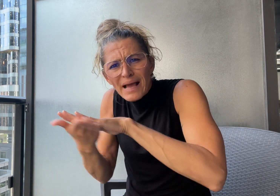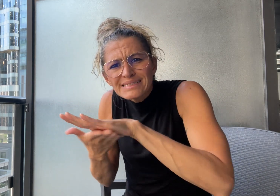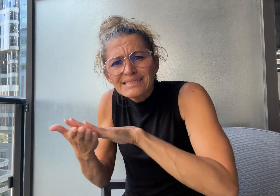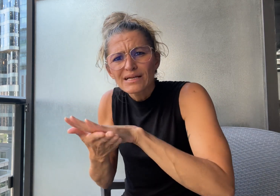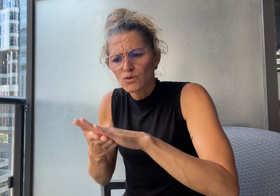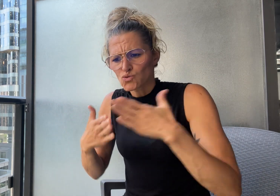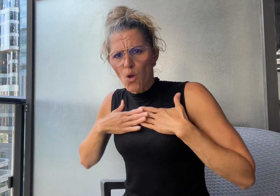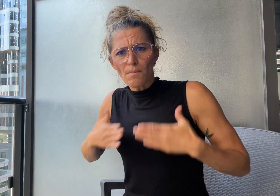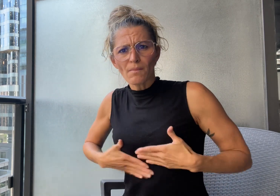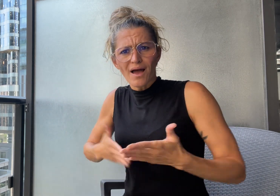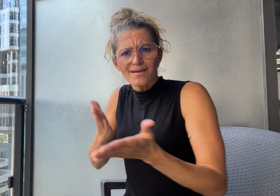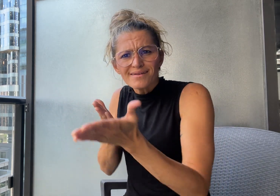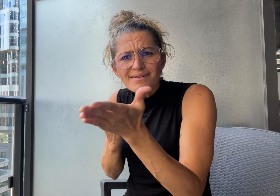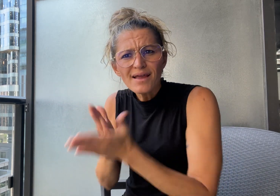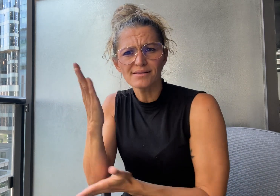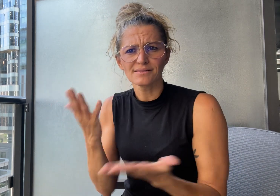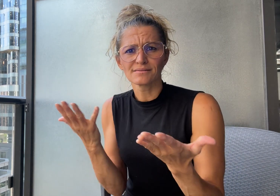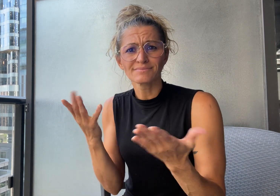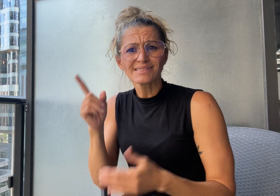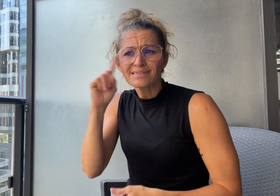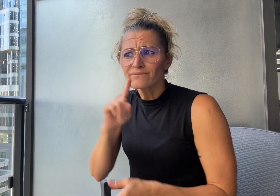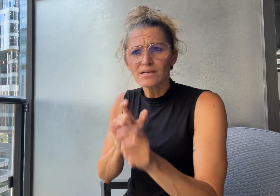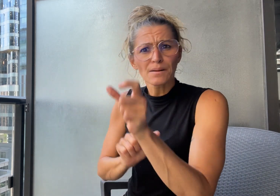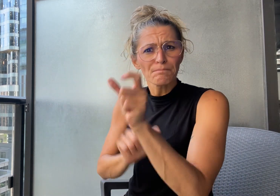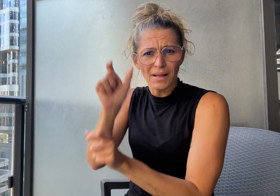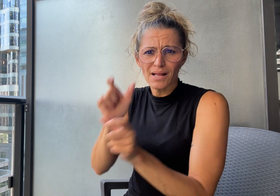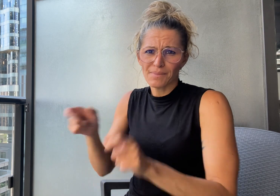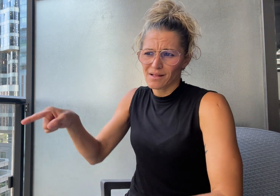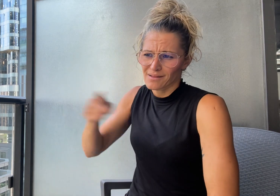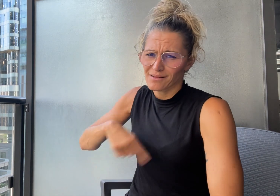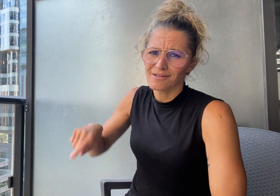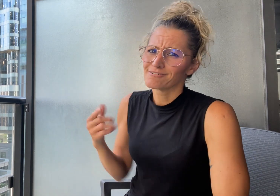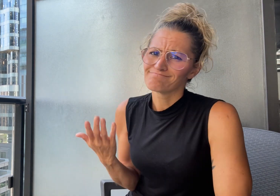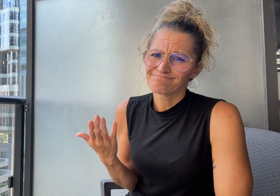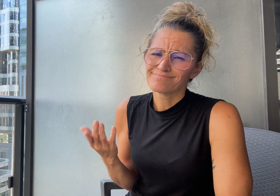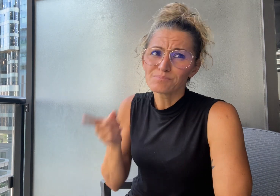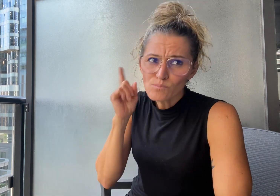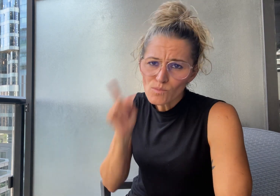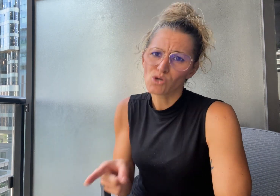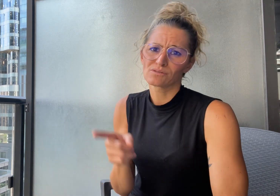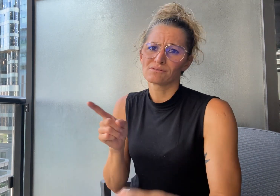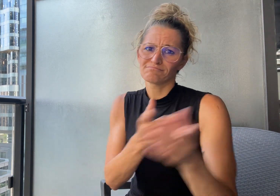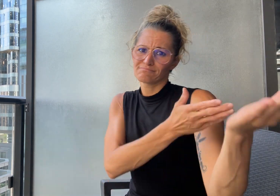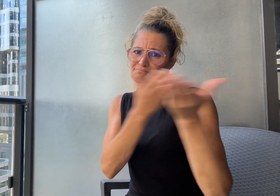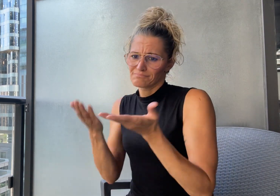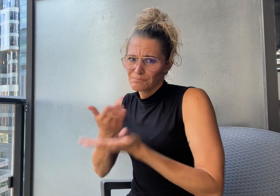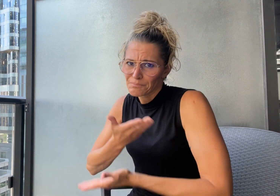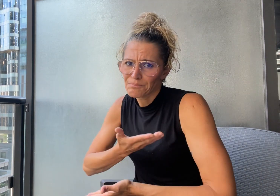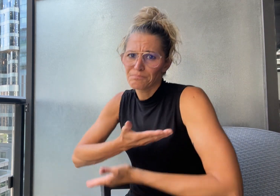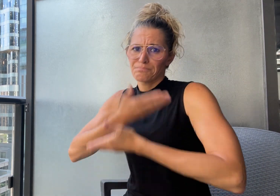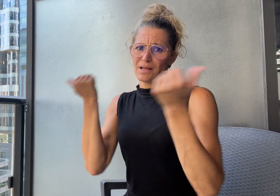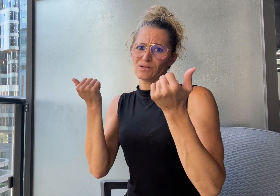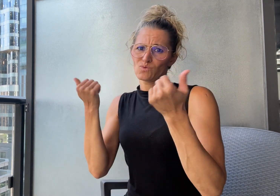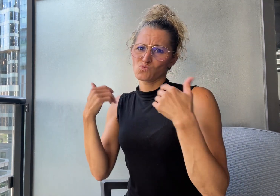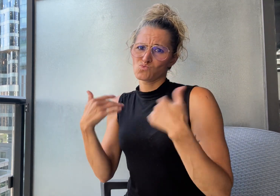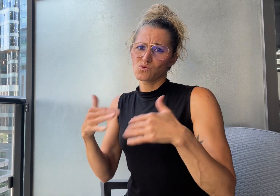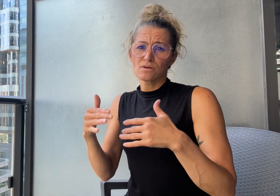of basic human rights. Deaf people deserve better,